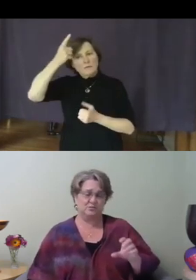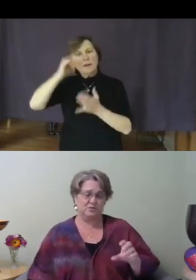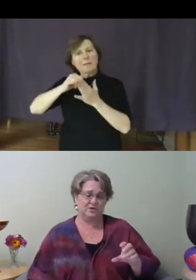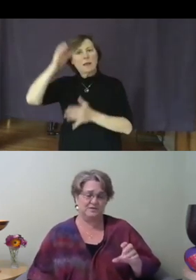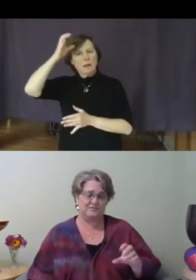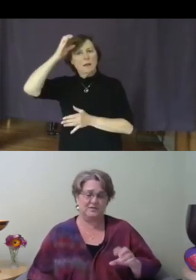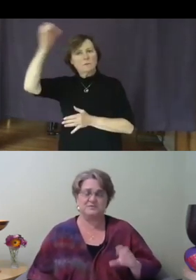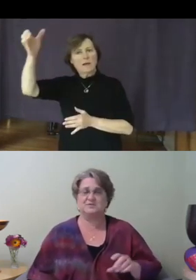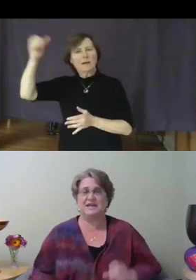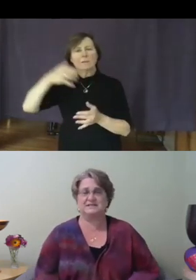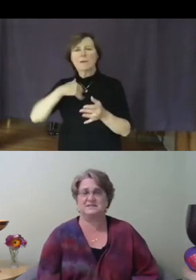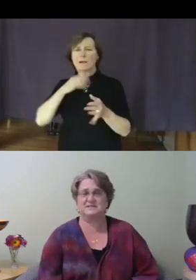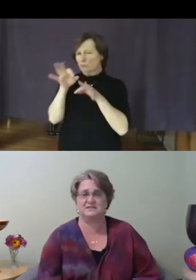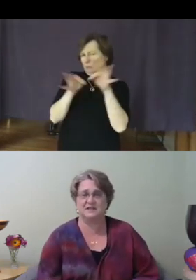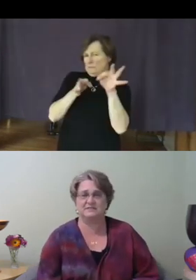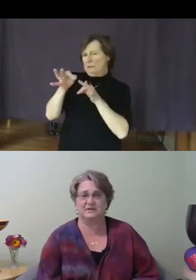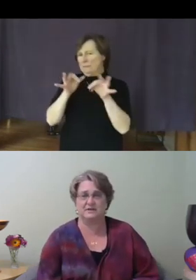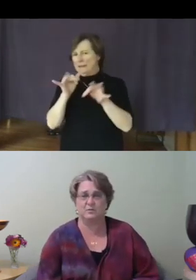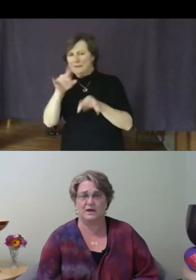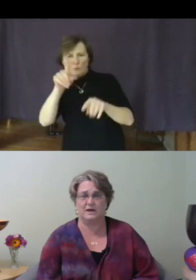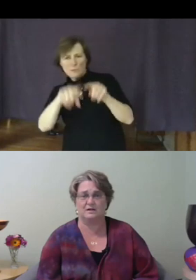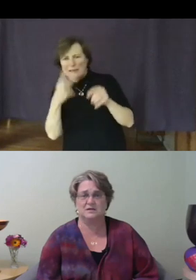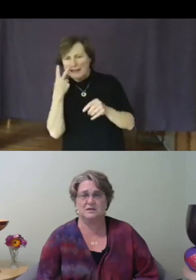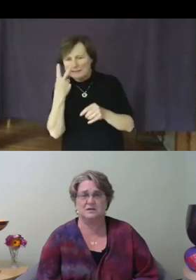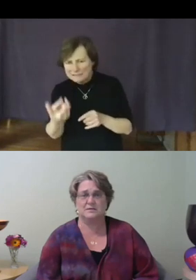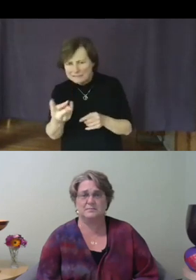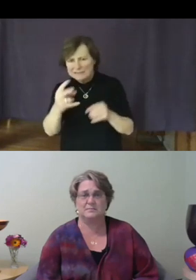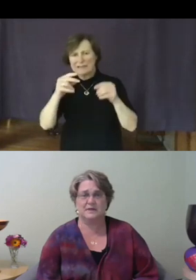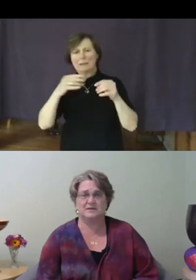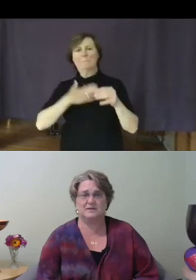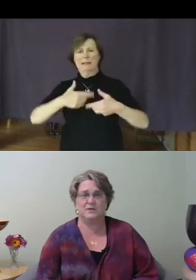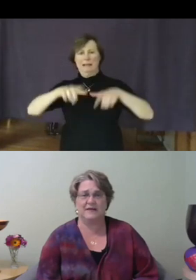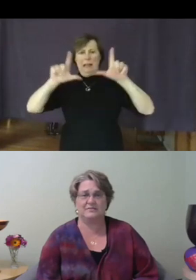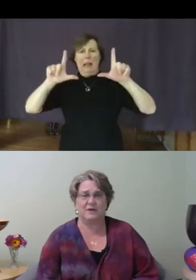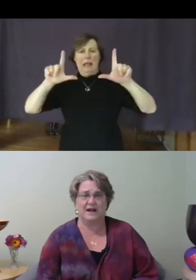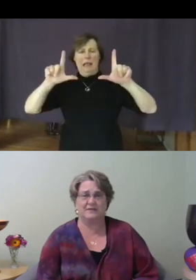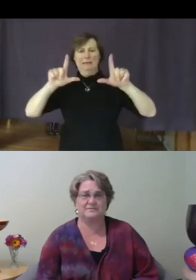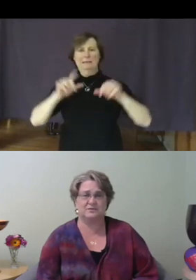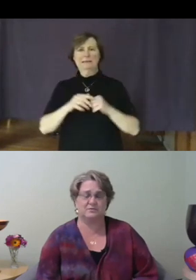words for those who can't see the slide very well. We have a graph so the